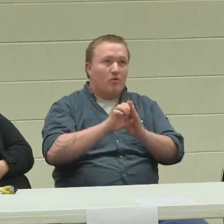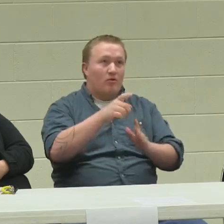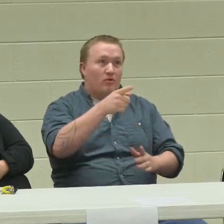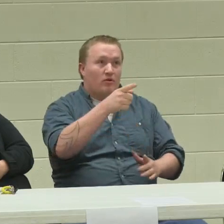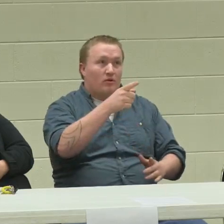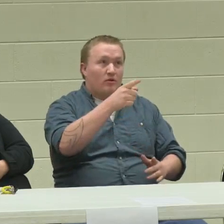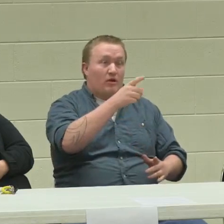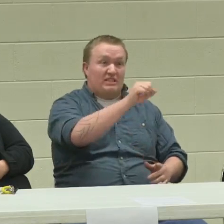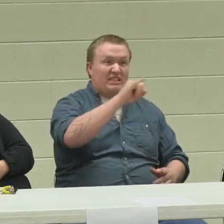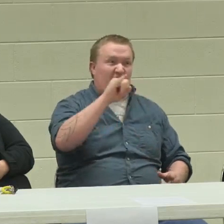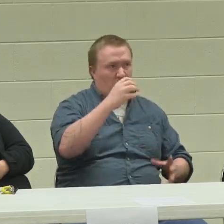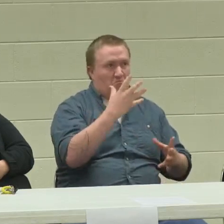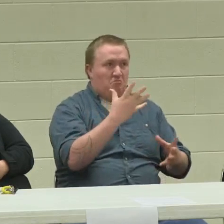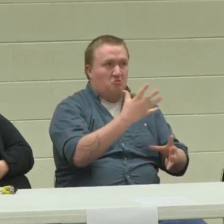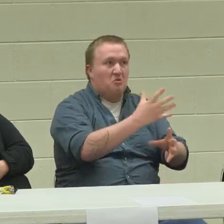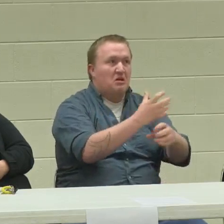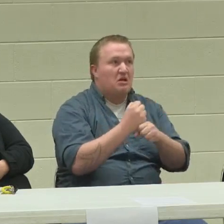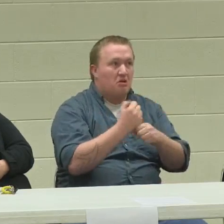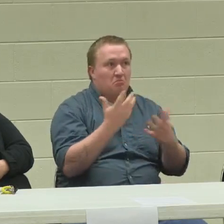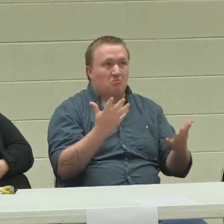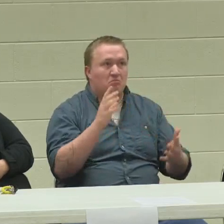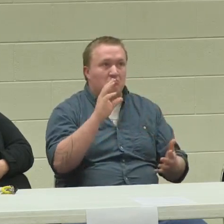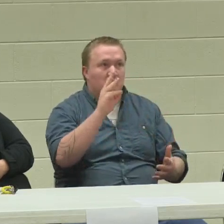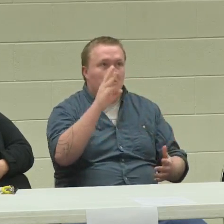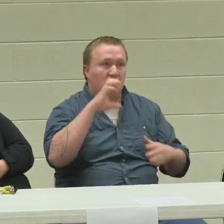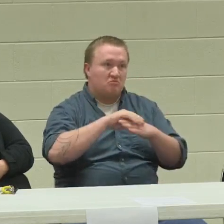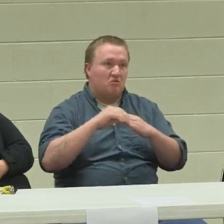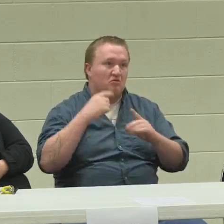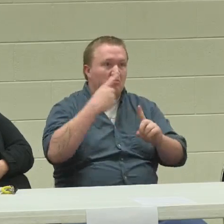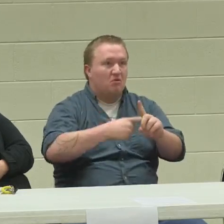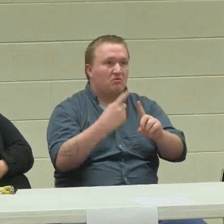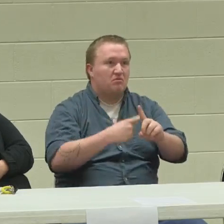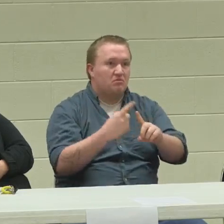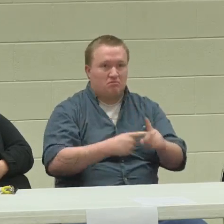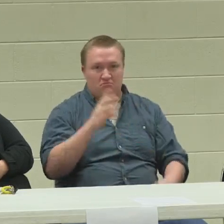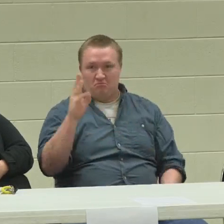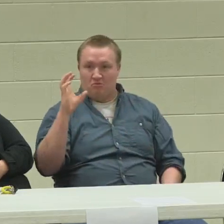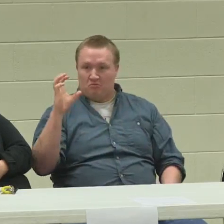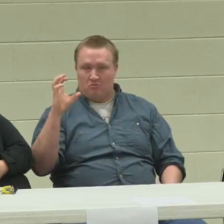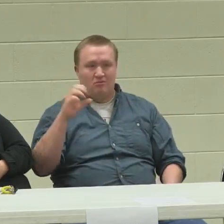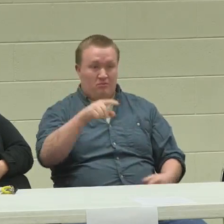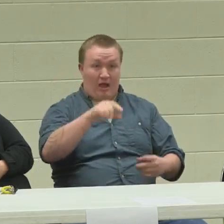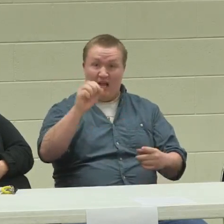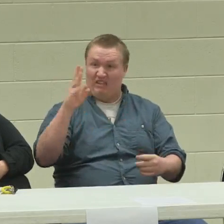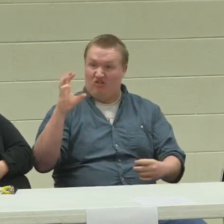to work a job. For example, you know on SSI, you get about $600 a month